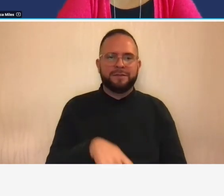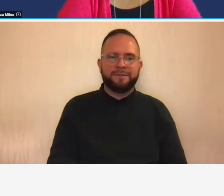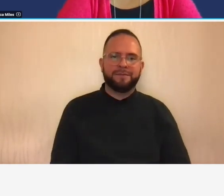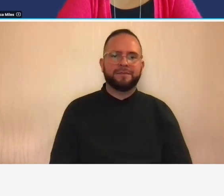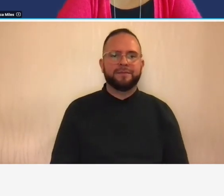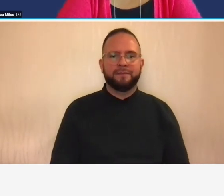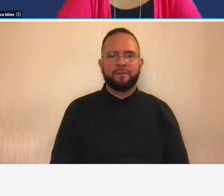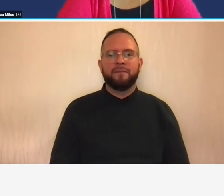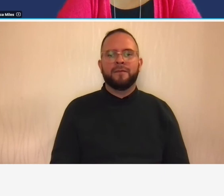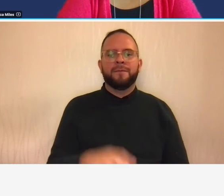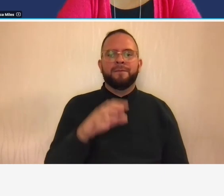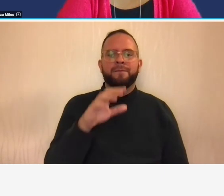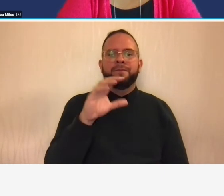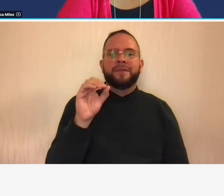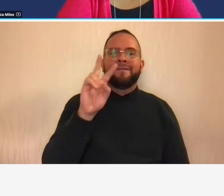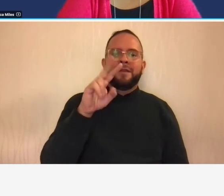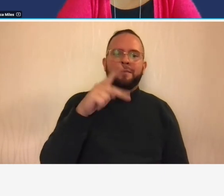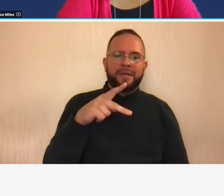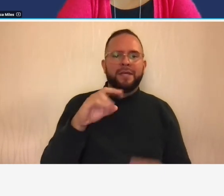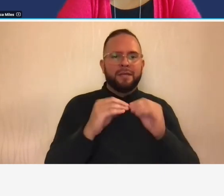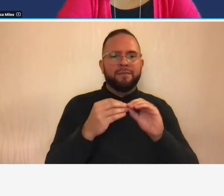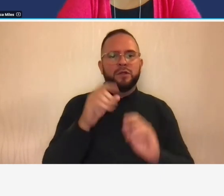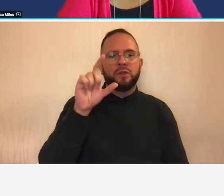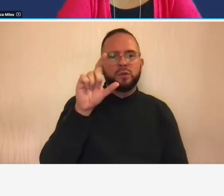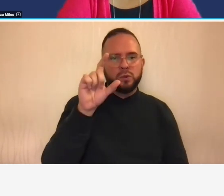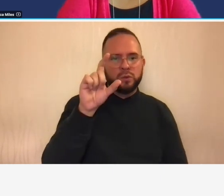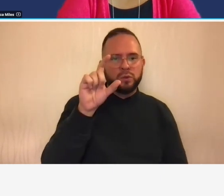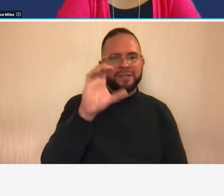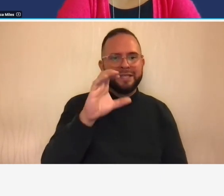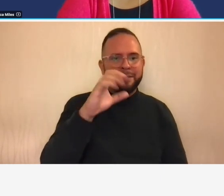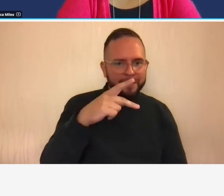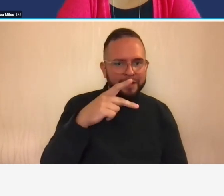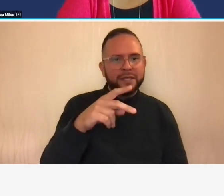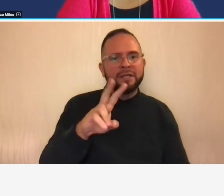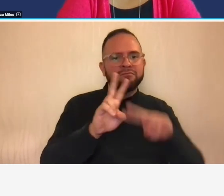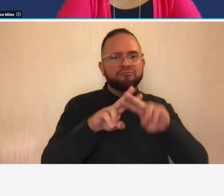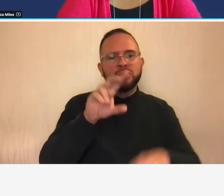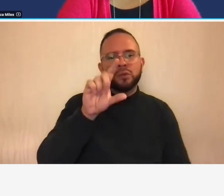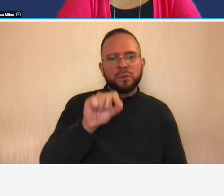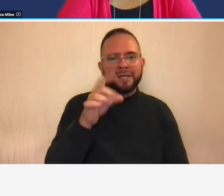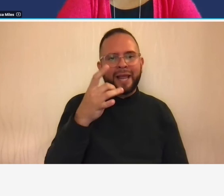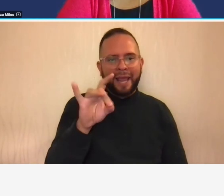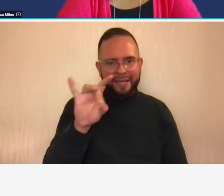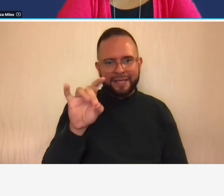consultant policy number 2018-01 and it's entitled guidelines for use of the safe harbor rate